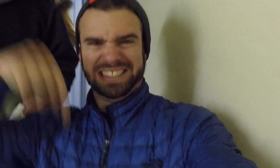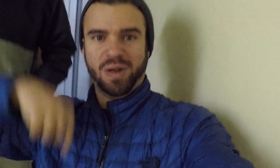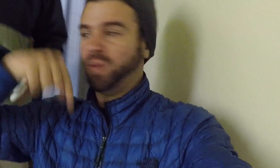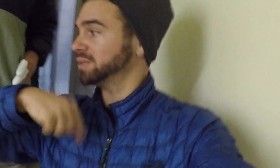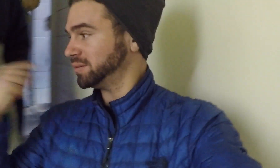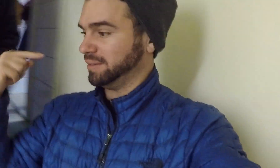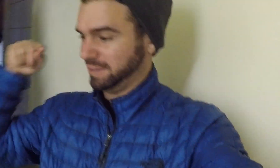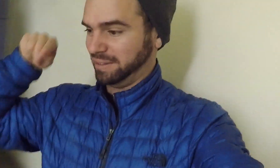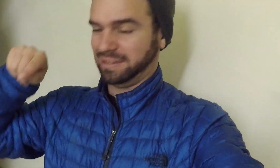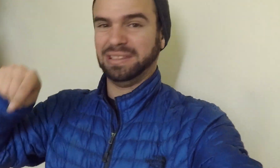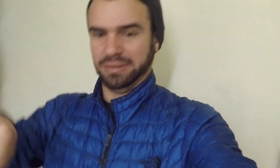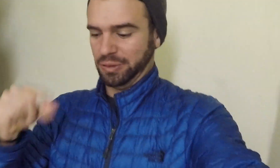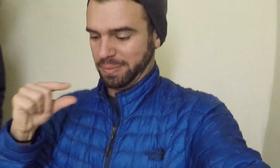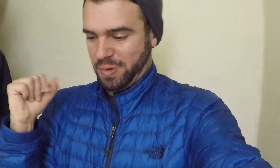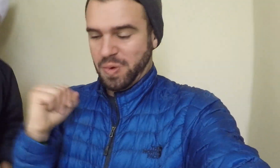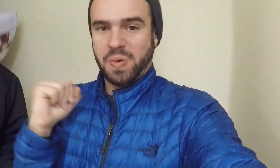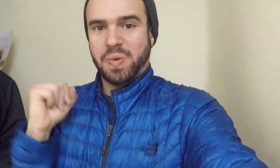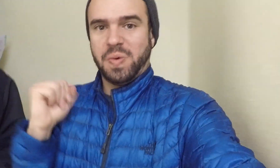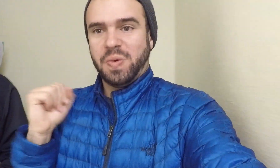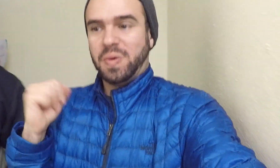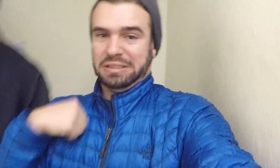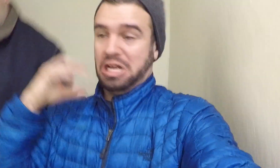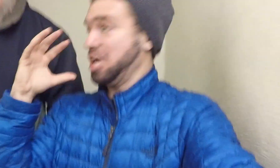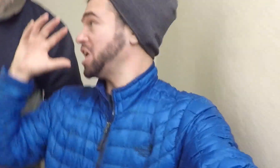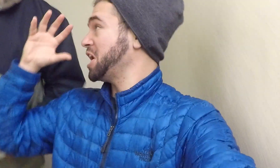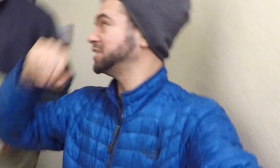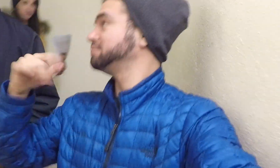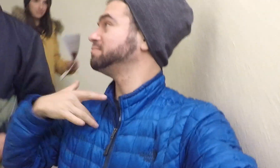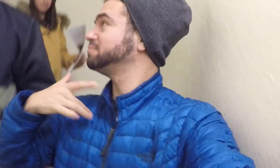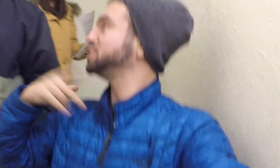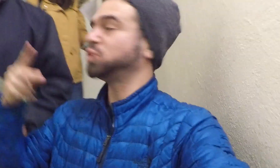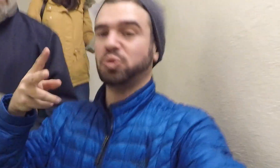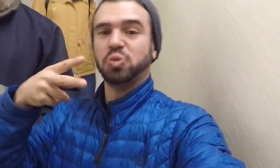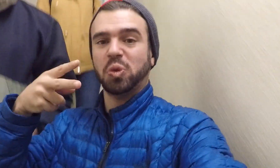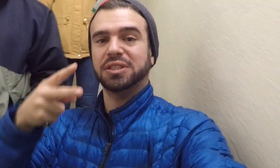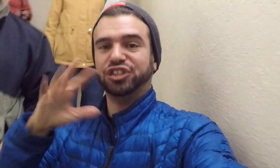We're coming downstair. It's cold. I have a feeling it's the cheese storage.